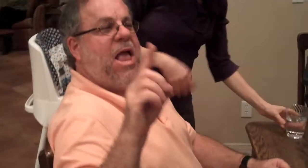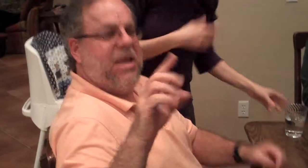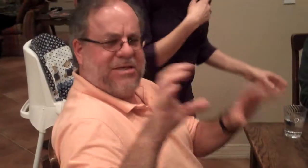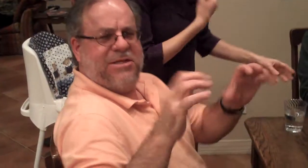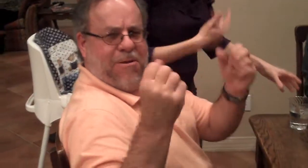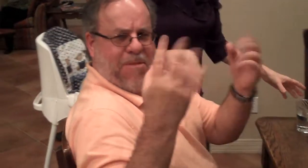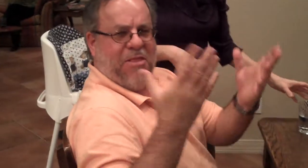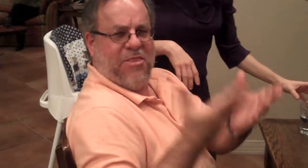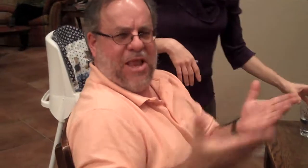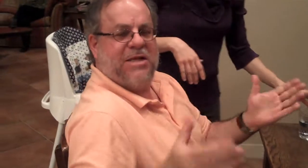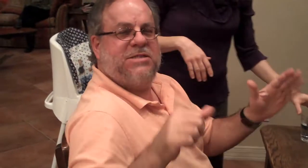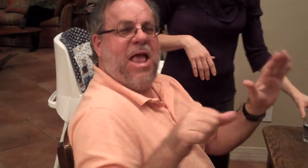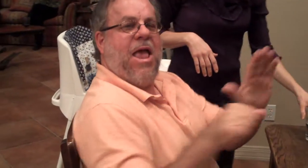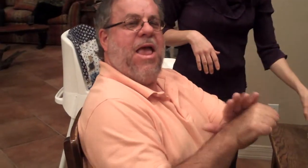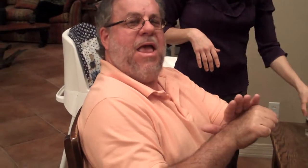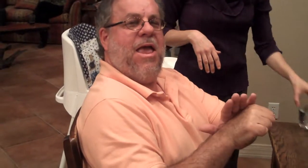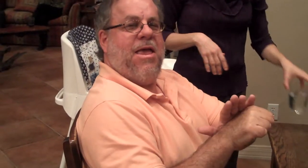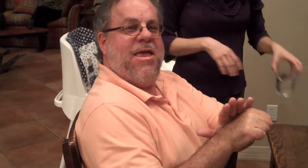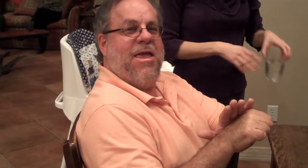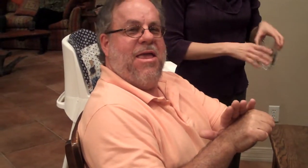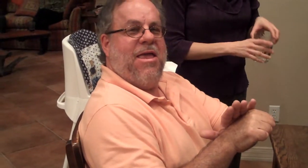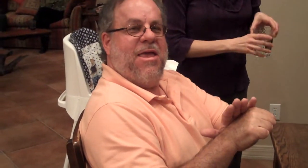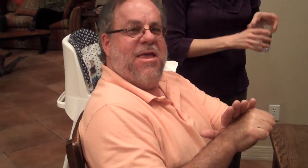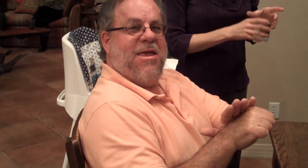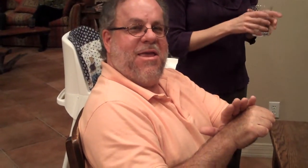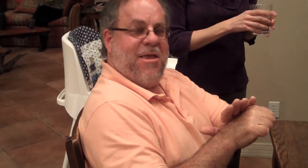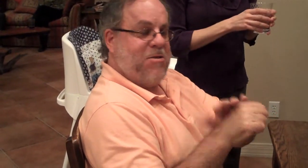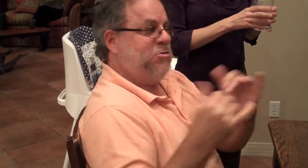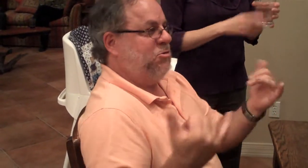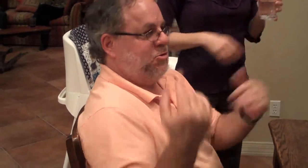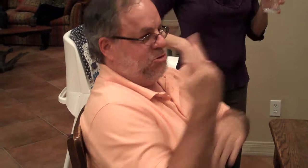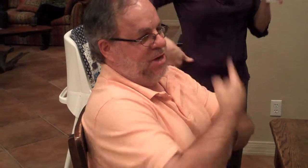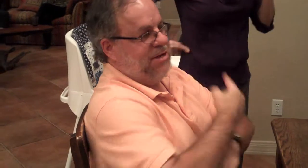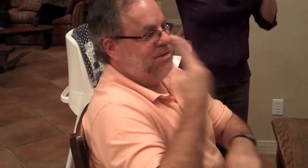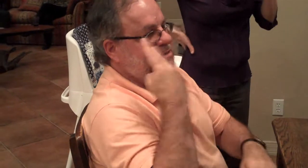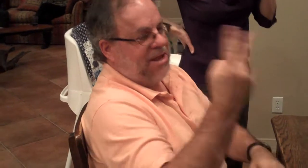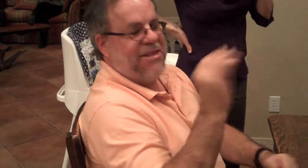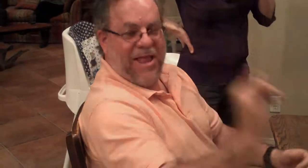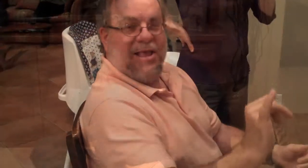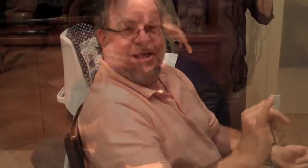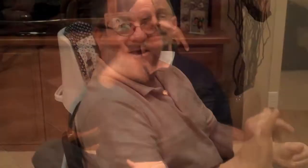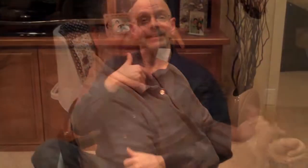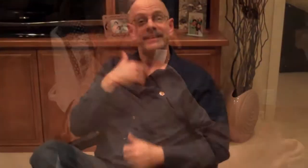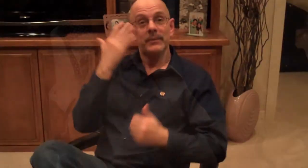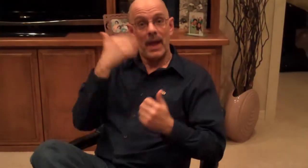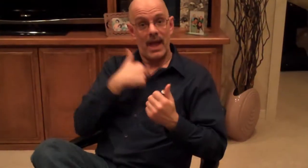NAD does many things that are not seen by the public. Today, I could see that.